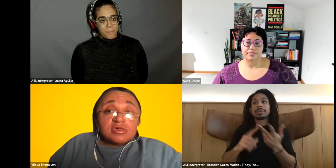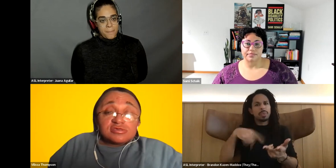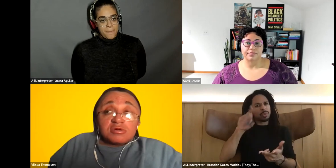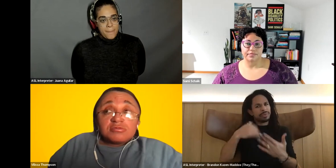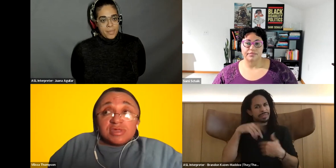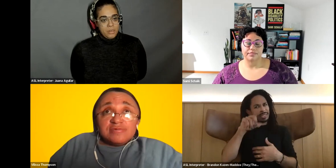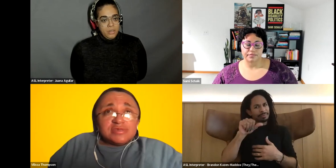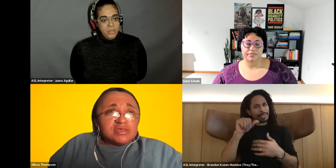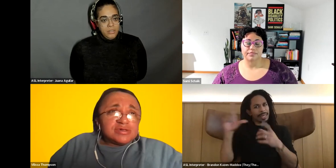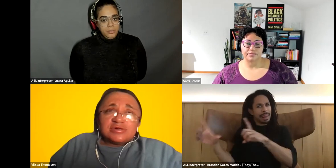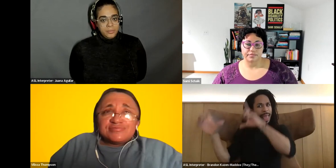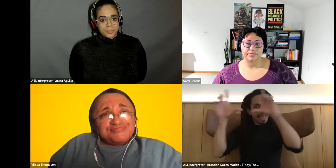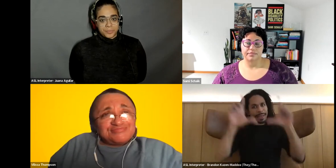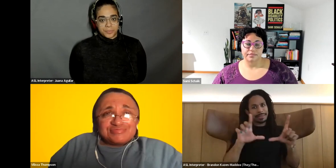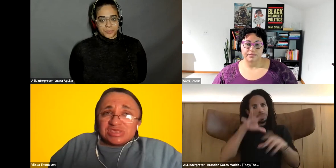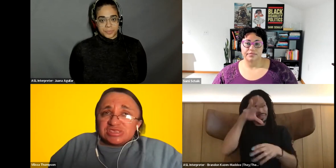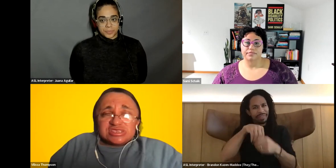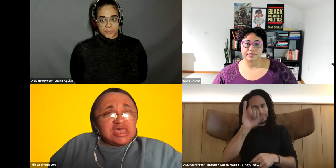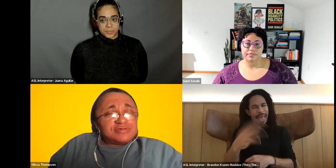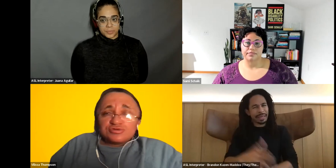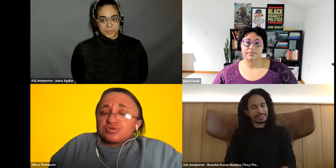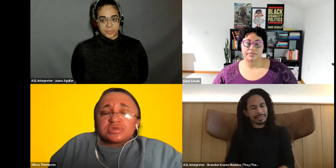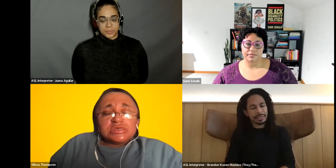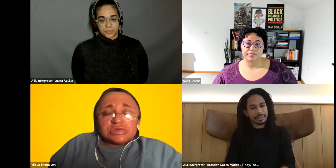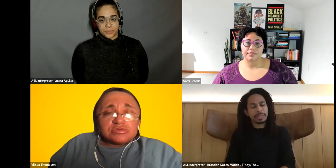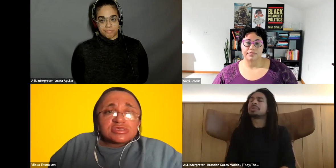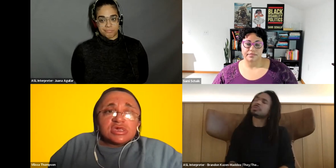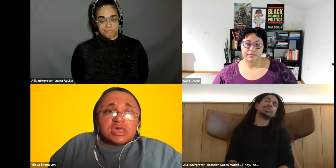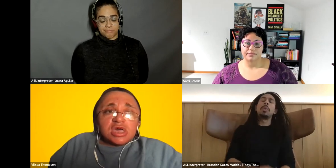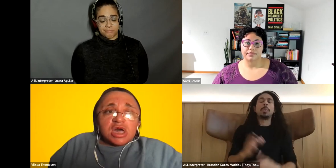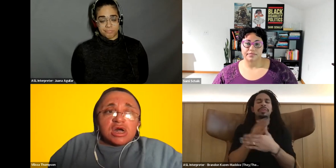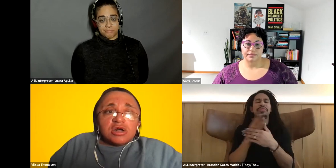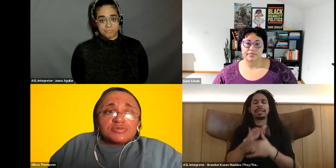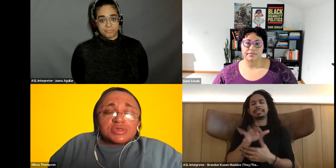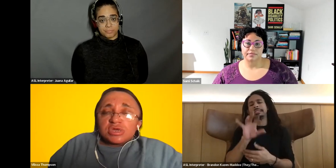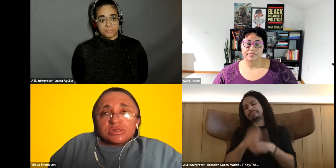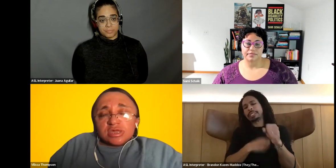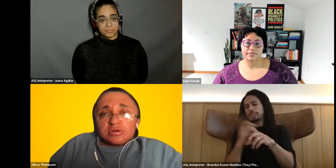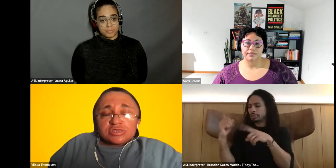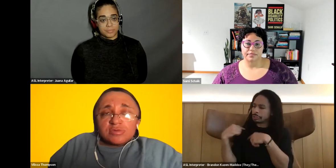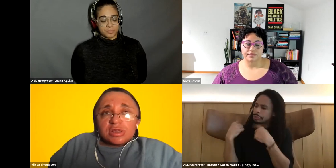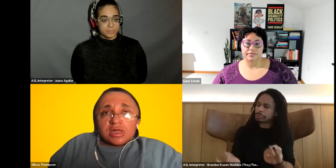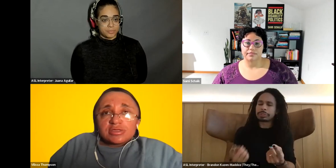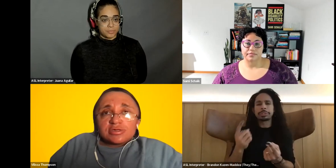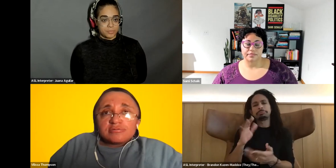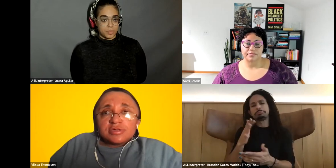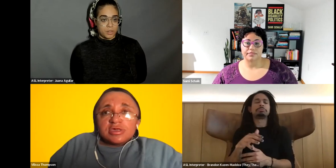Vilissa Thompson: So, even in the 7 or so years of the creation of Harriet Tubman Collective